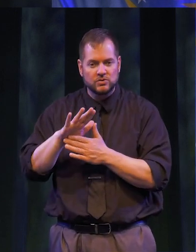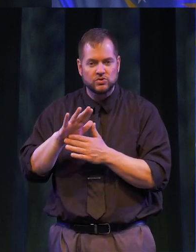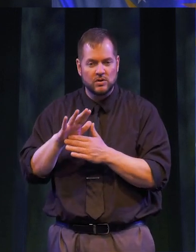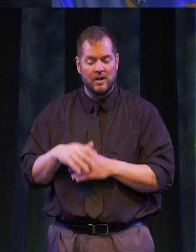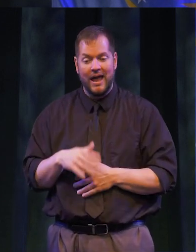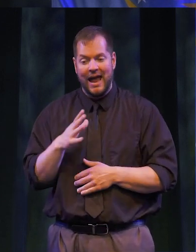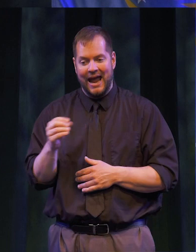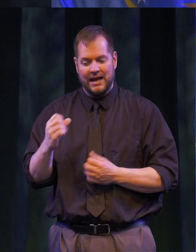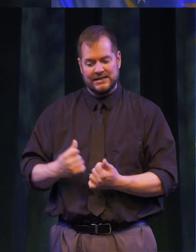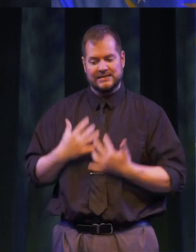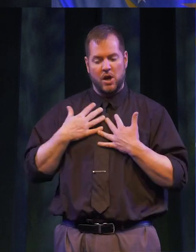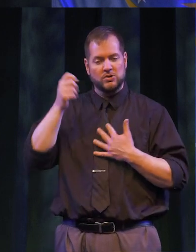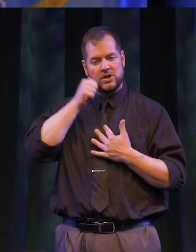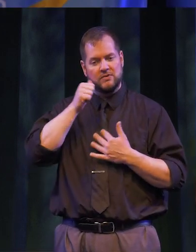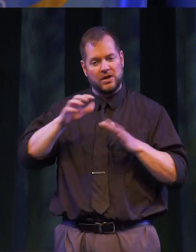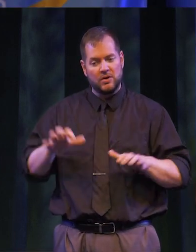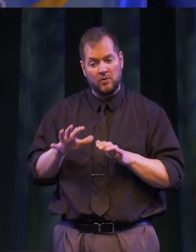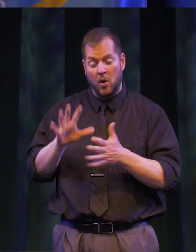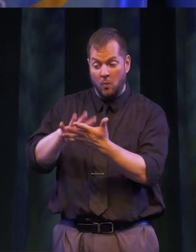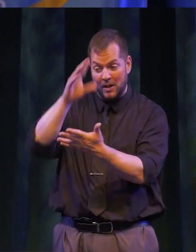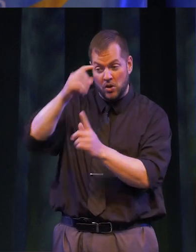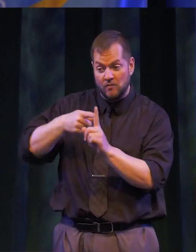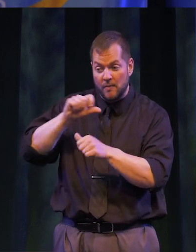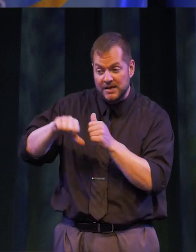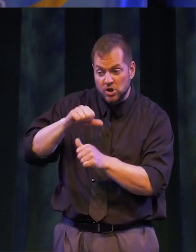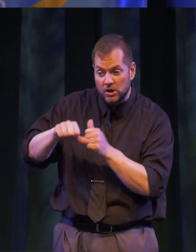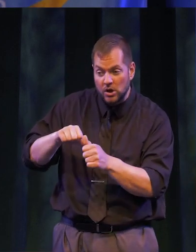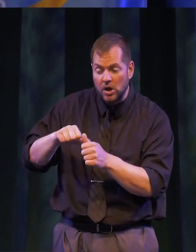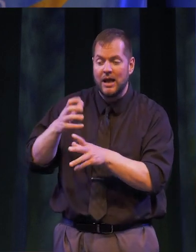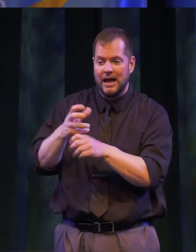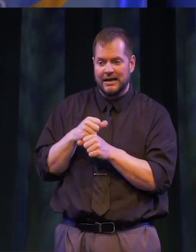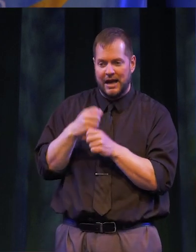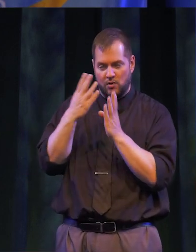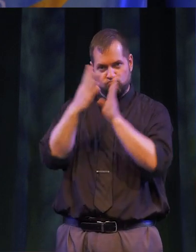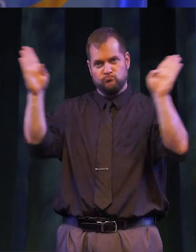INSPIRE OUR DAILY INTERACTIONS. WE LEARN FROM EACH OTHER, GAIN A BROADER UNDERSTANDING AND